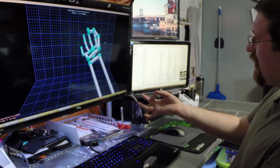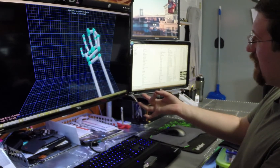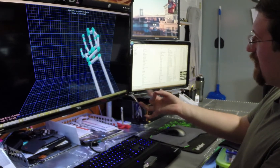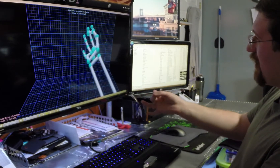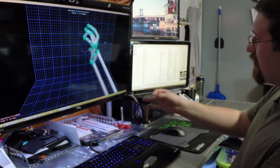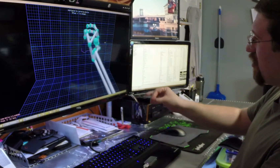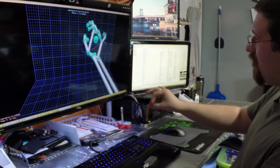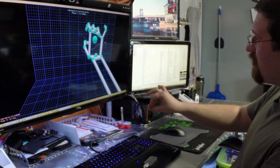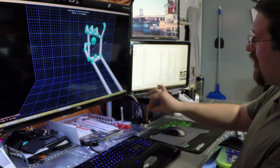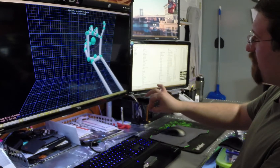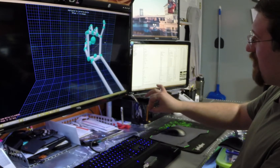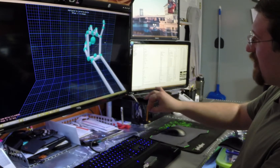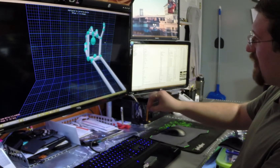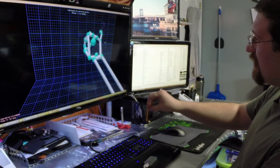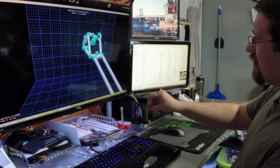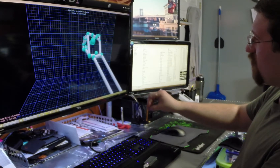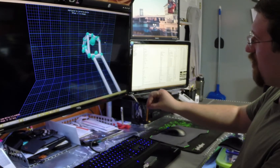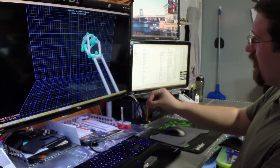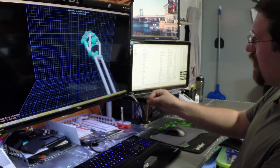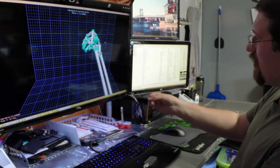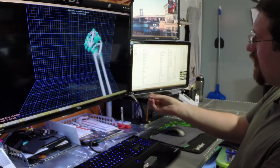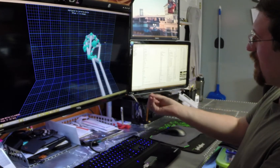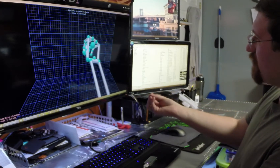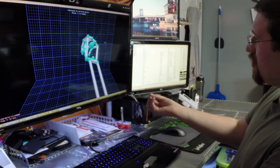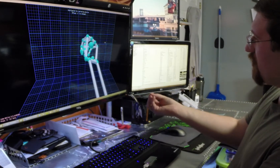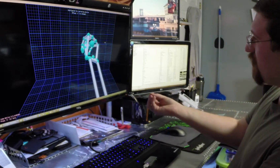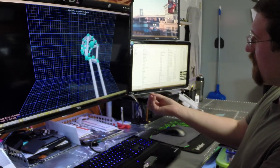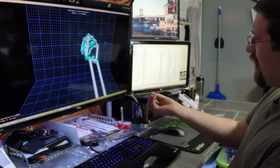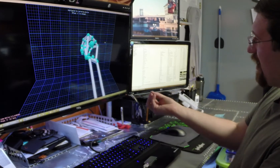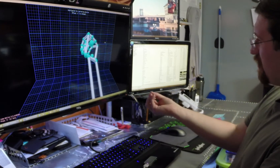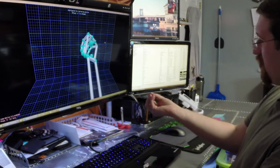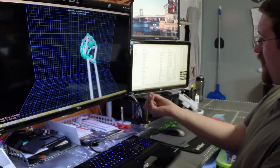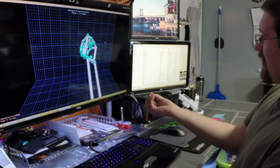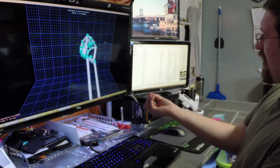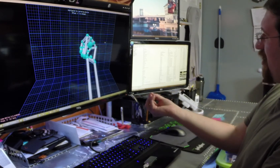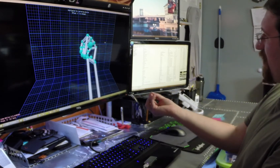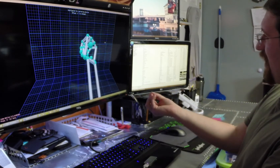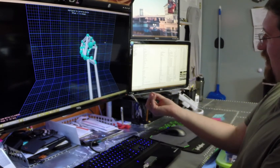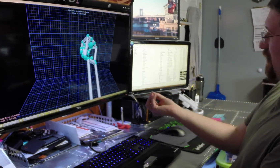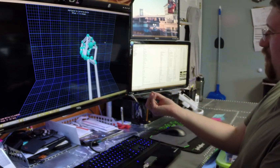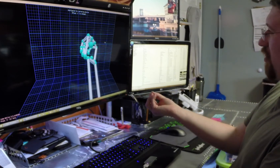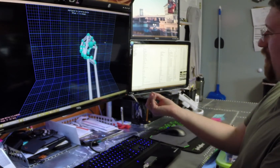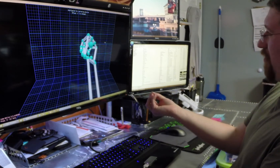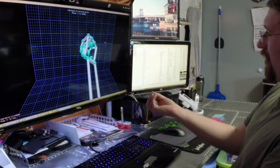It has a hard time recognizing what I'm doing with my hand. So right now my hand is palm up,